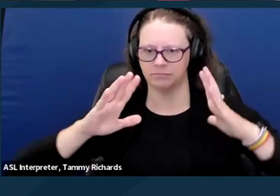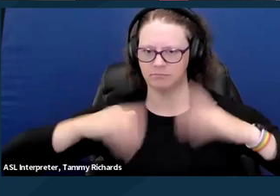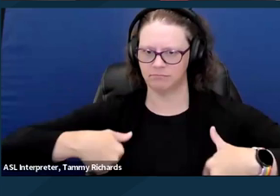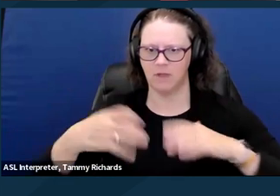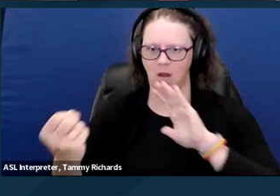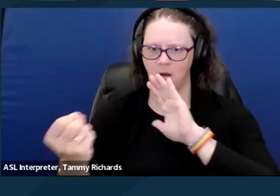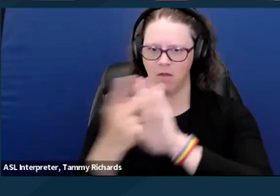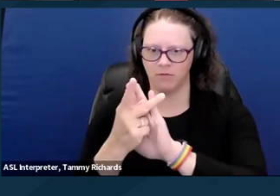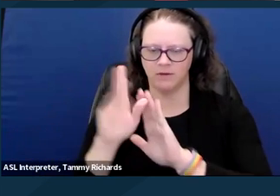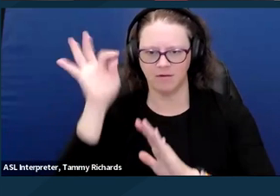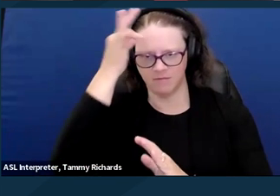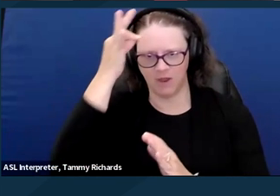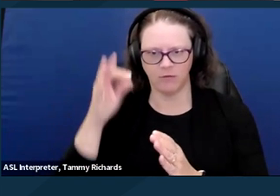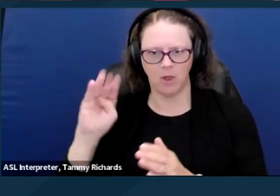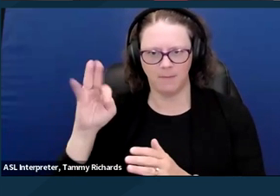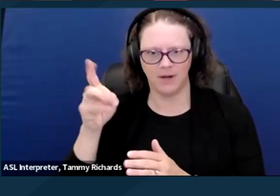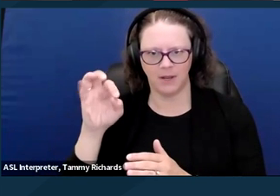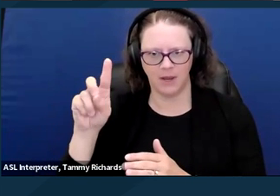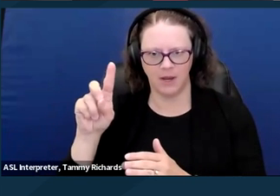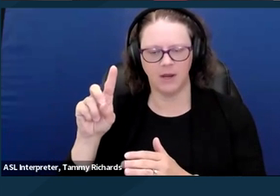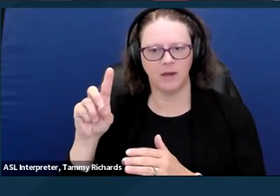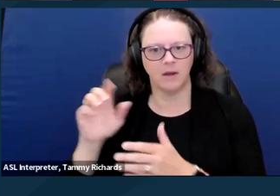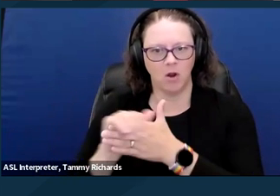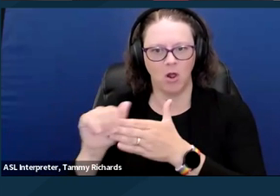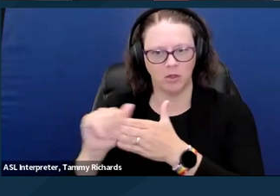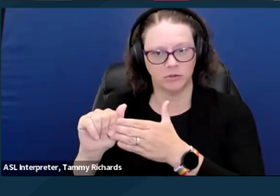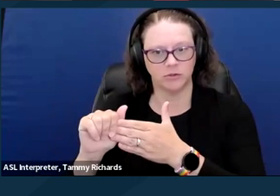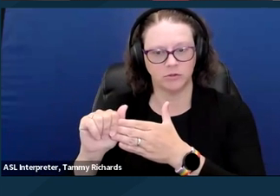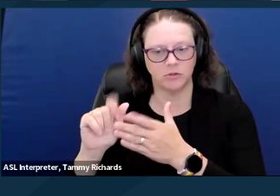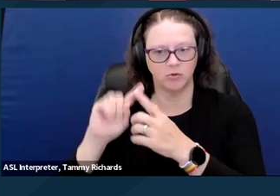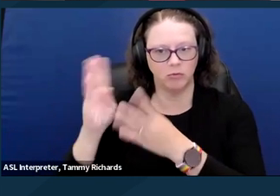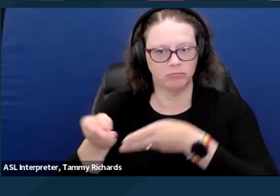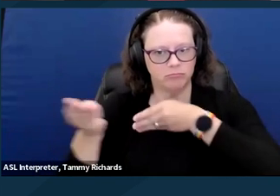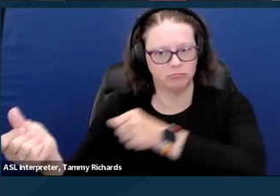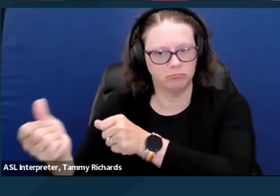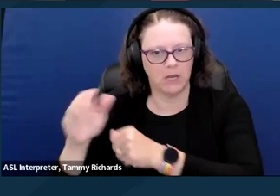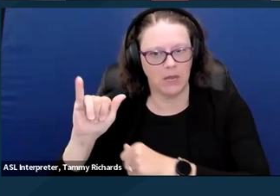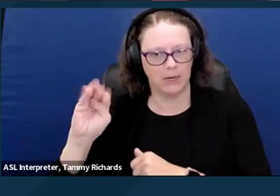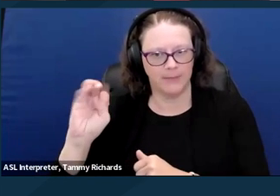to go to services provided in these IMDs. This is sometimes referred to